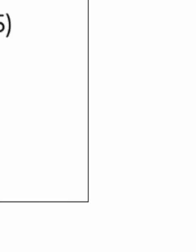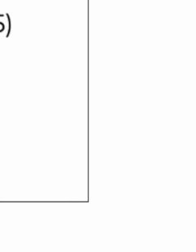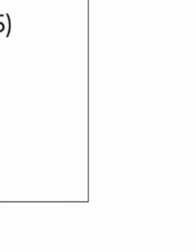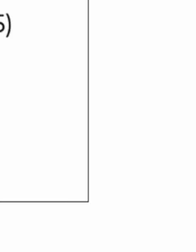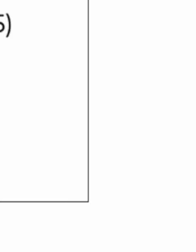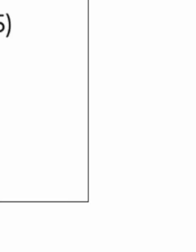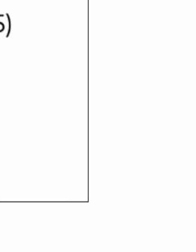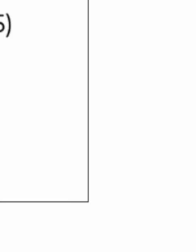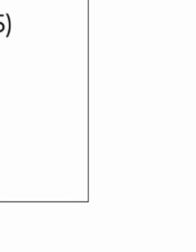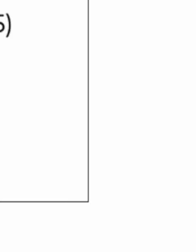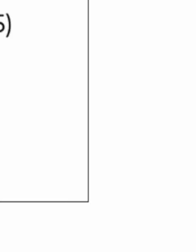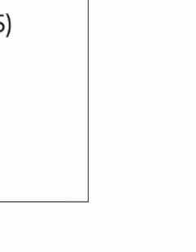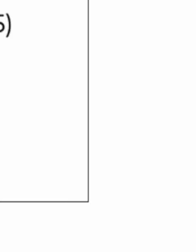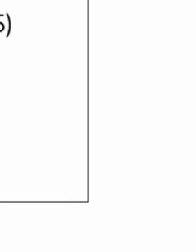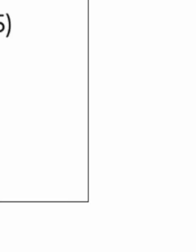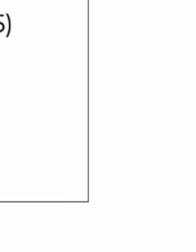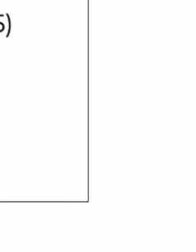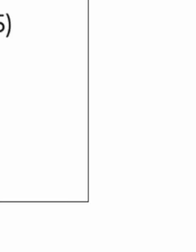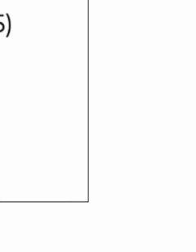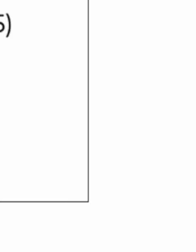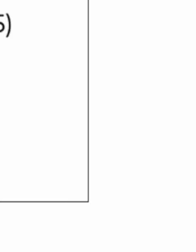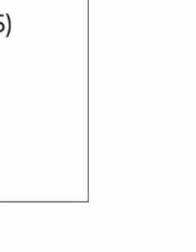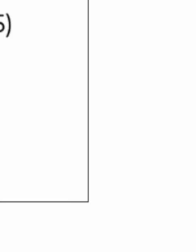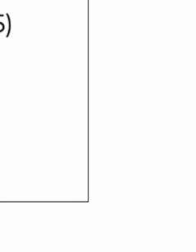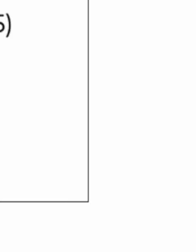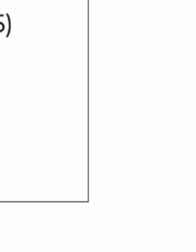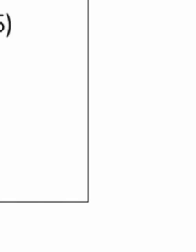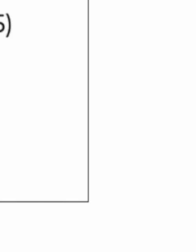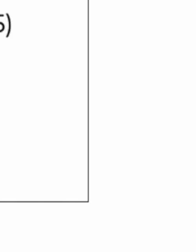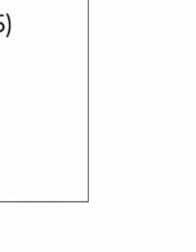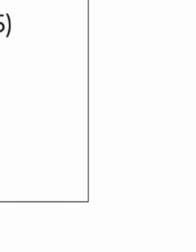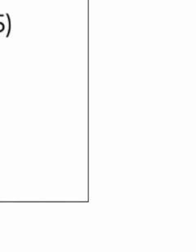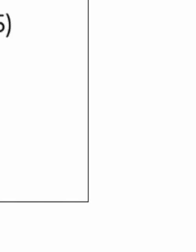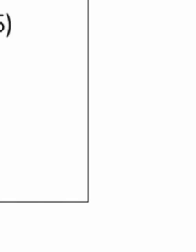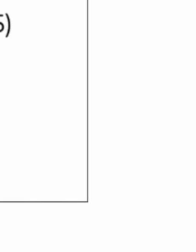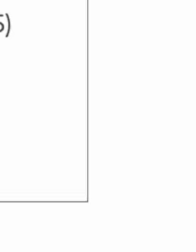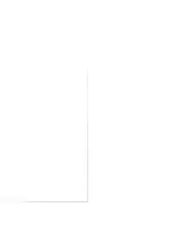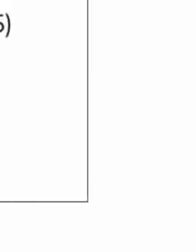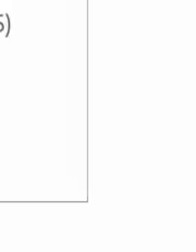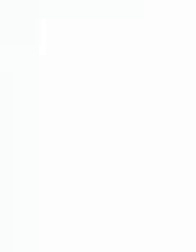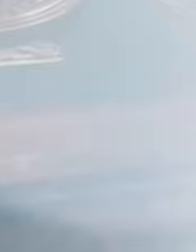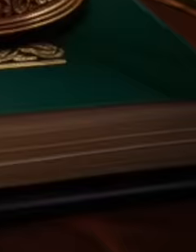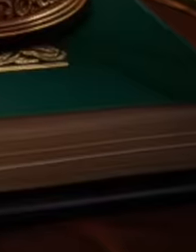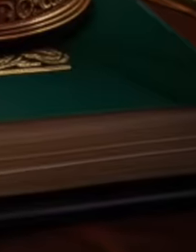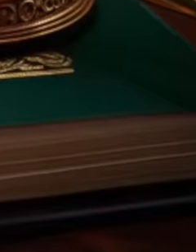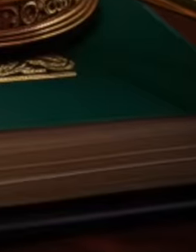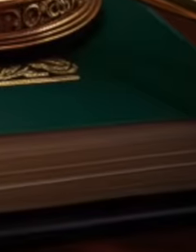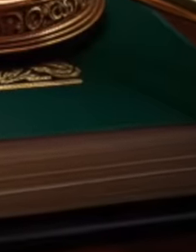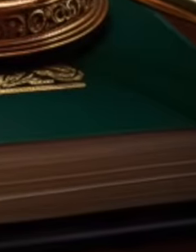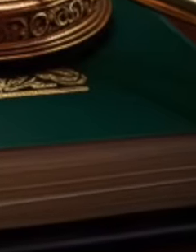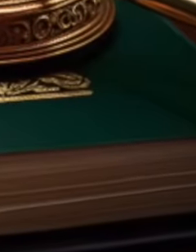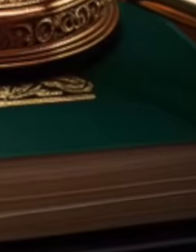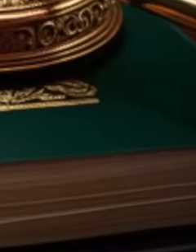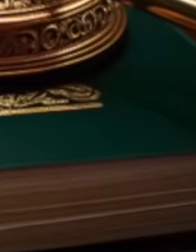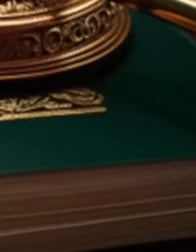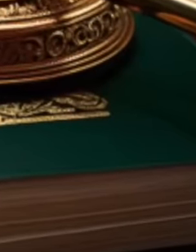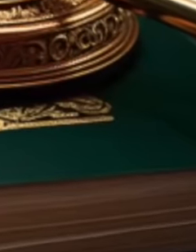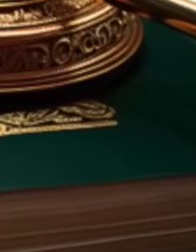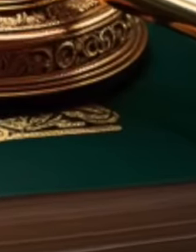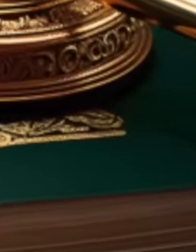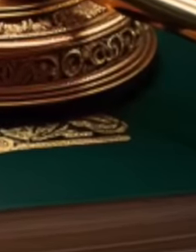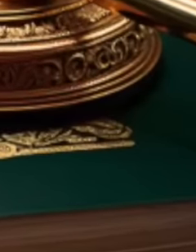Sinaloa Guerrero Tamaulipas and Zacatecas to be A constitutional reform, the opinion requires